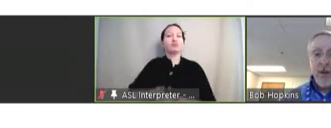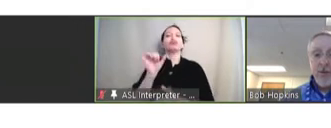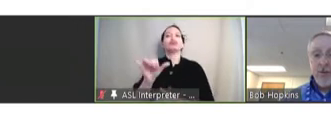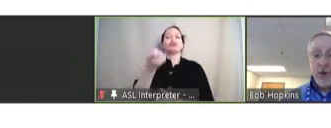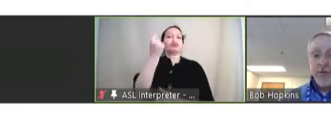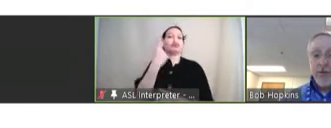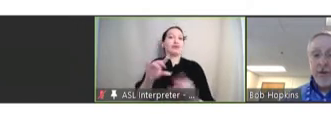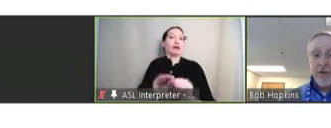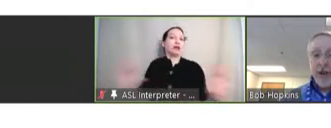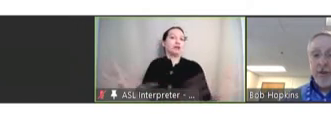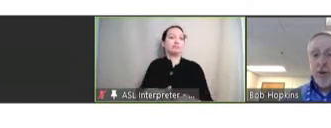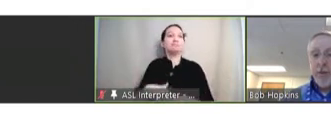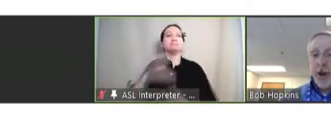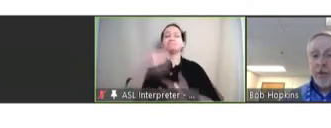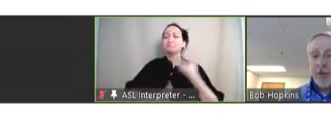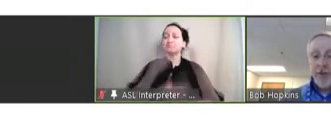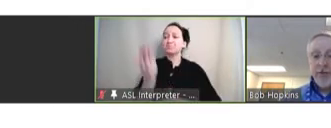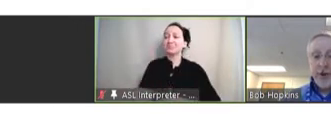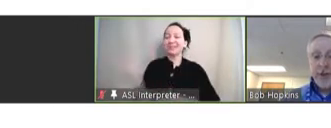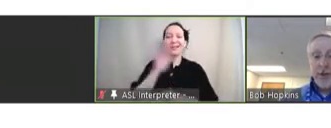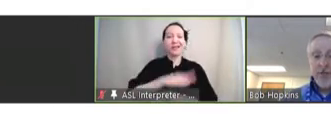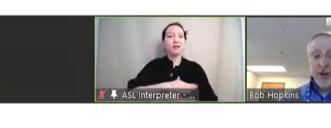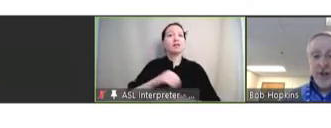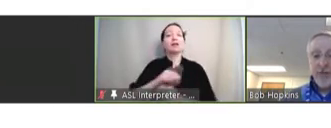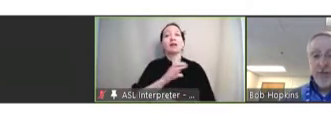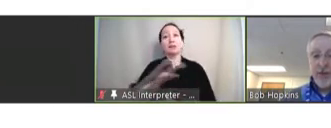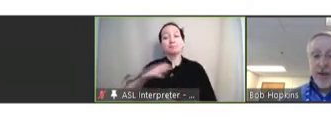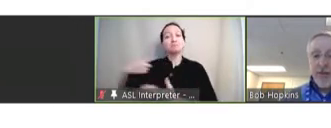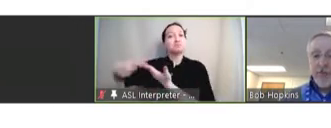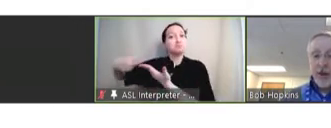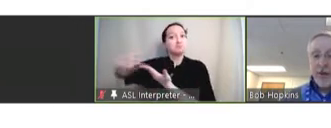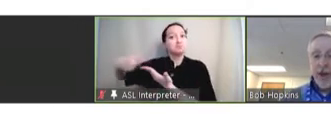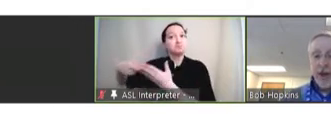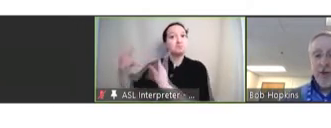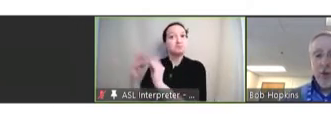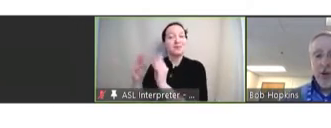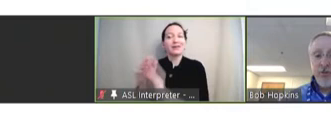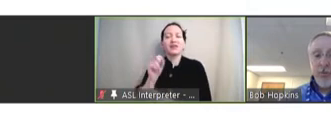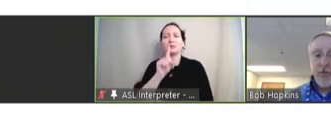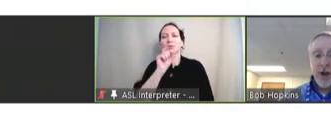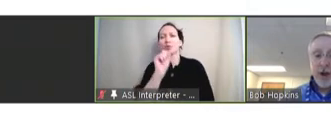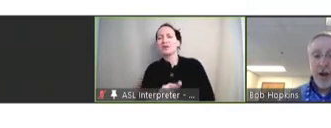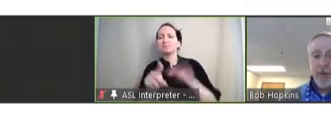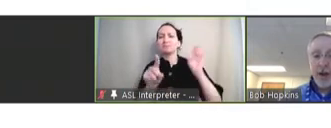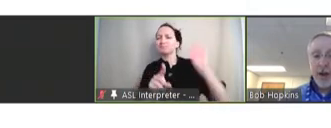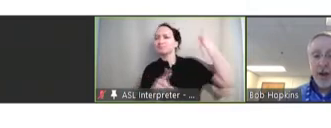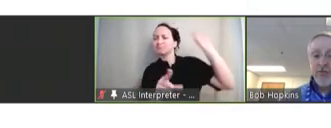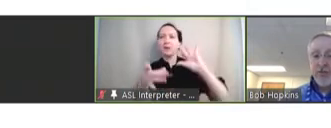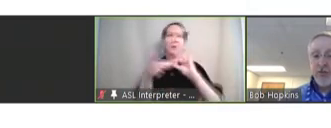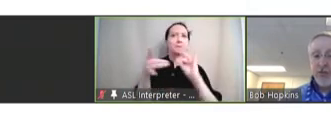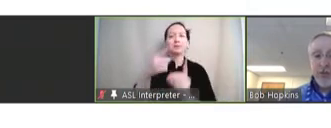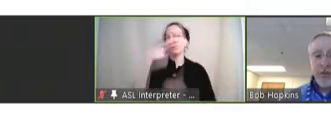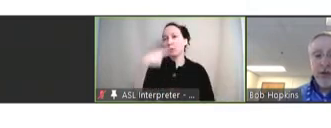Throughout the day, there will be opportunities for committee discussion. If you'd like to ask a question or provide a comment, I'd ask that you send me a message